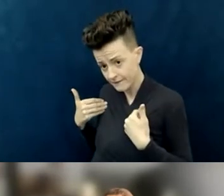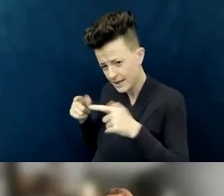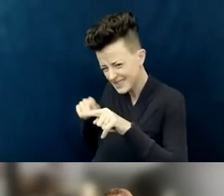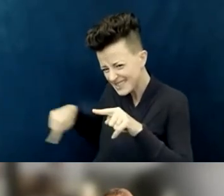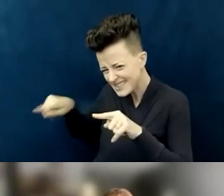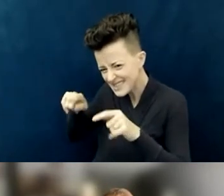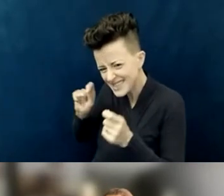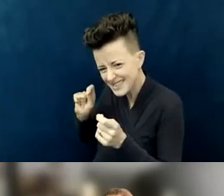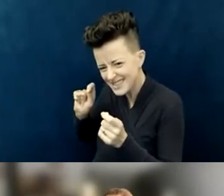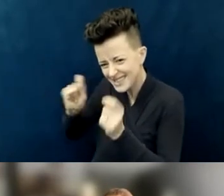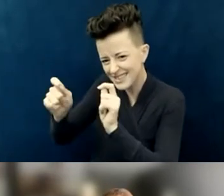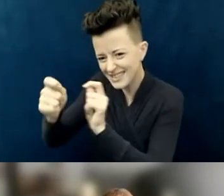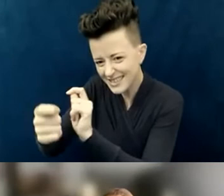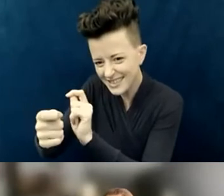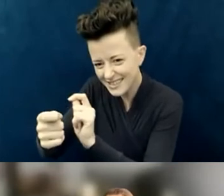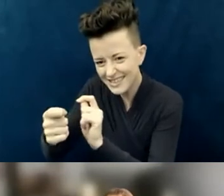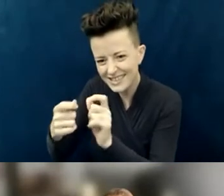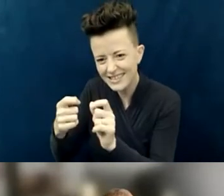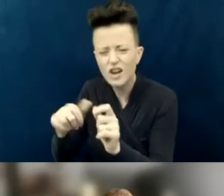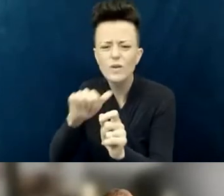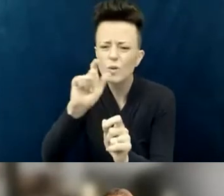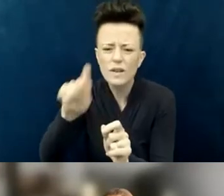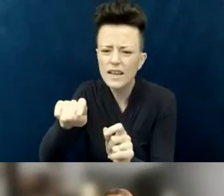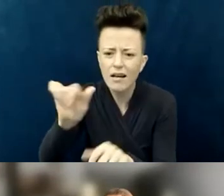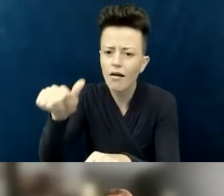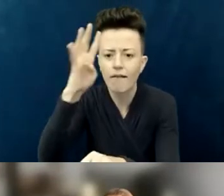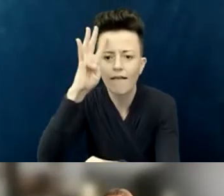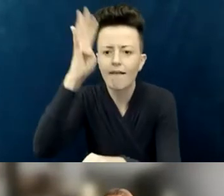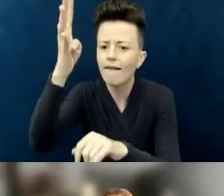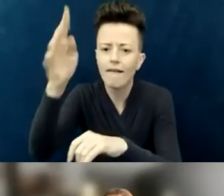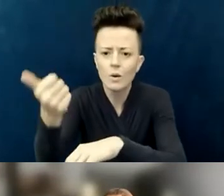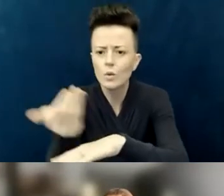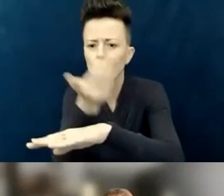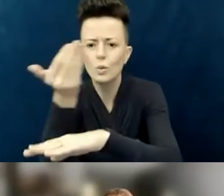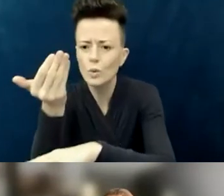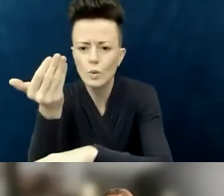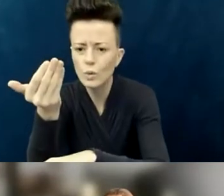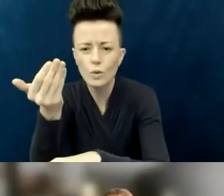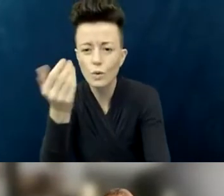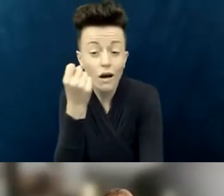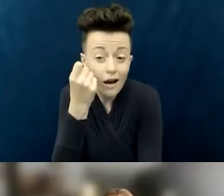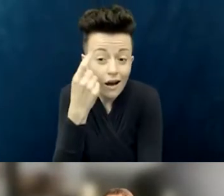We don't need to complicate, for example... our getting to know new people in our church